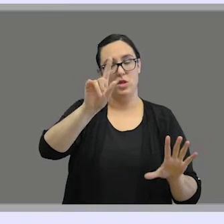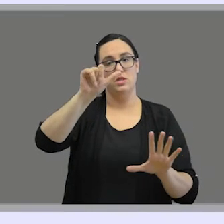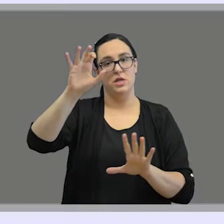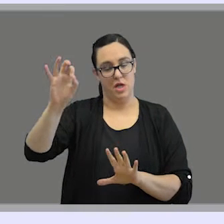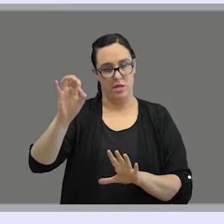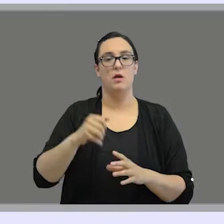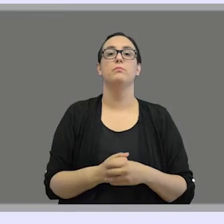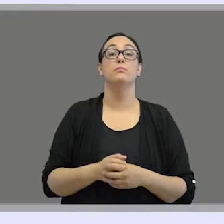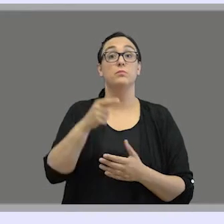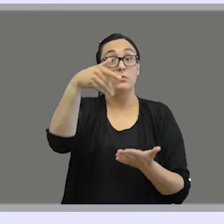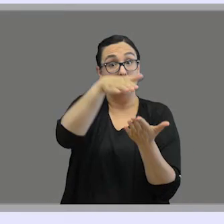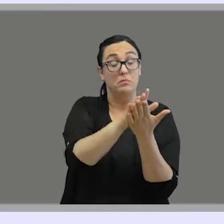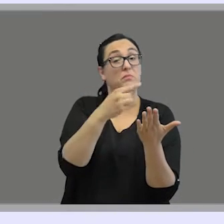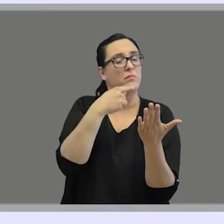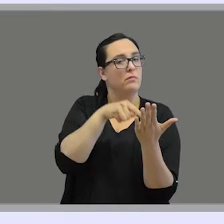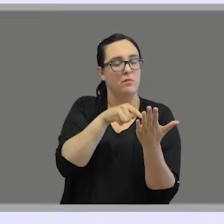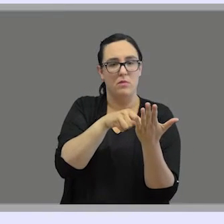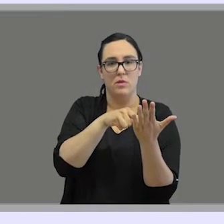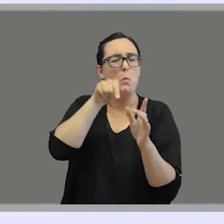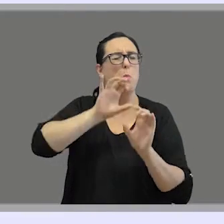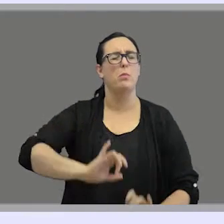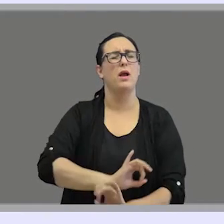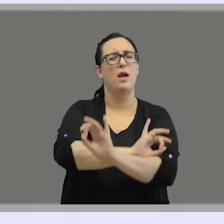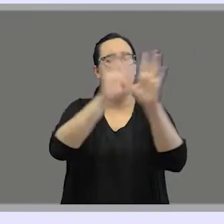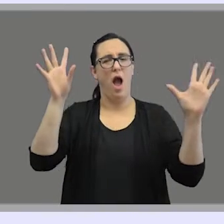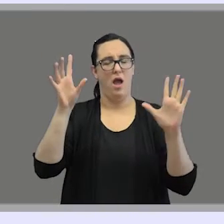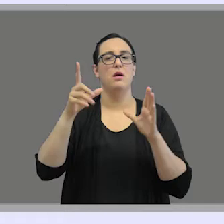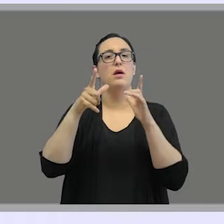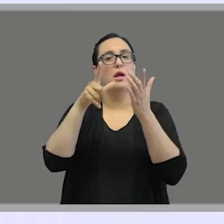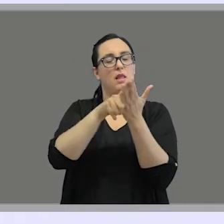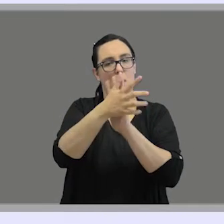it was clear that sign languages had fully-fledged grammars,